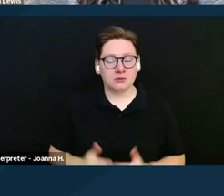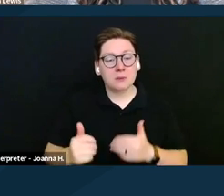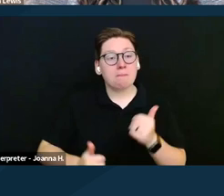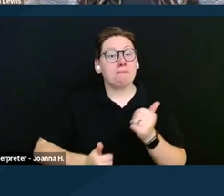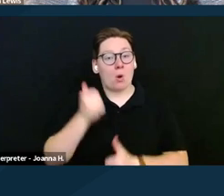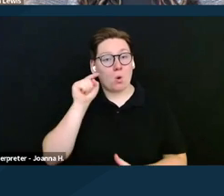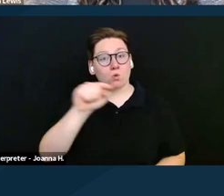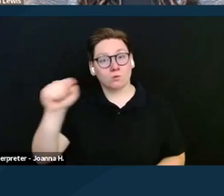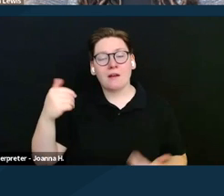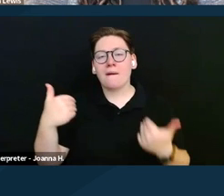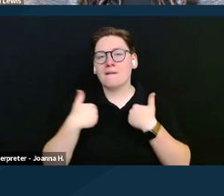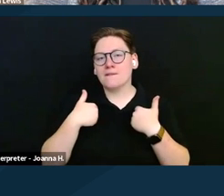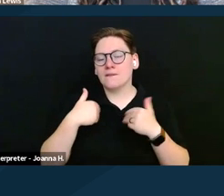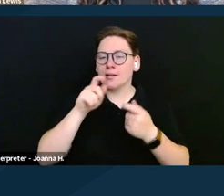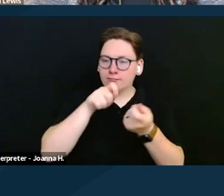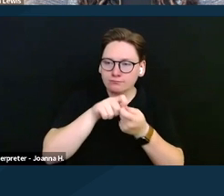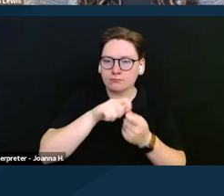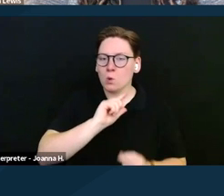most of whom have a qualifying disability.